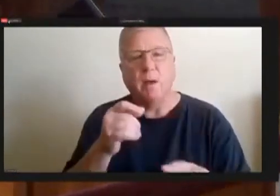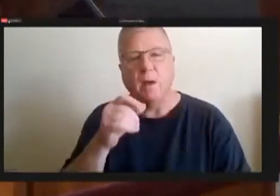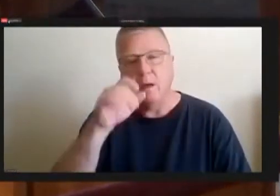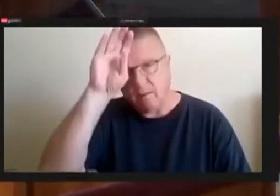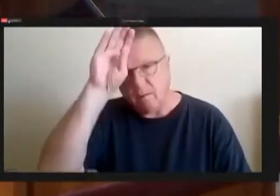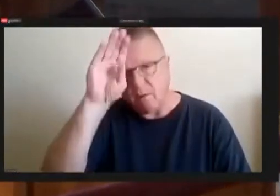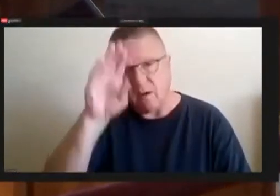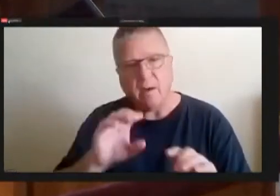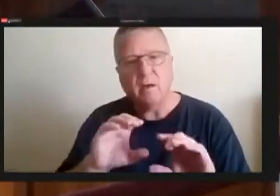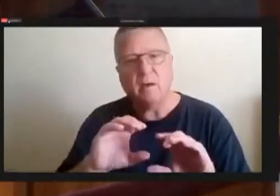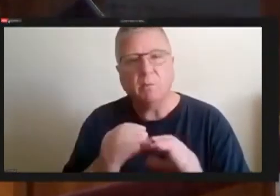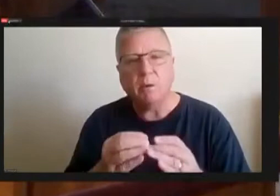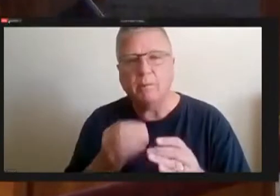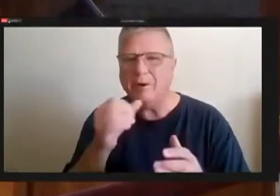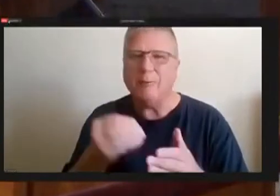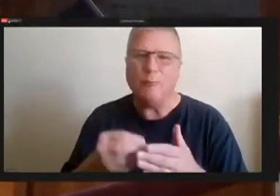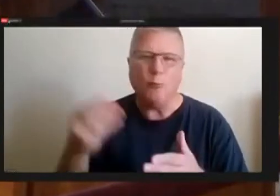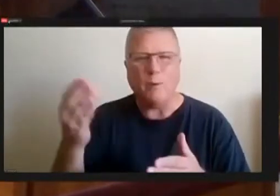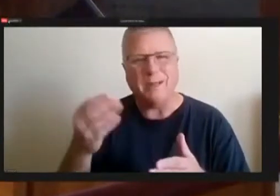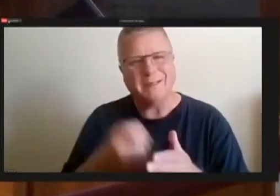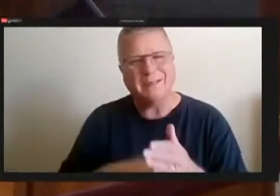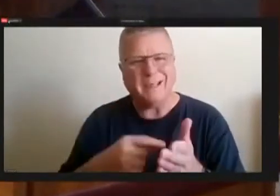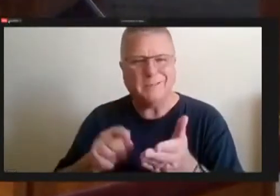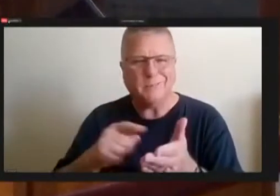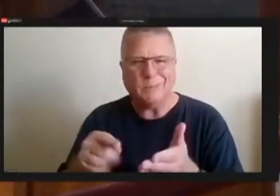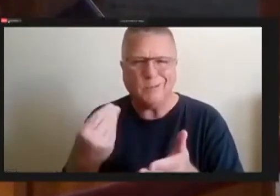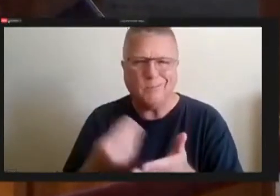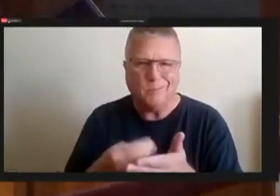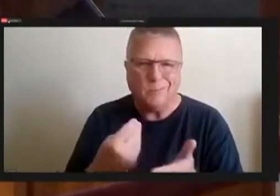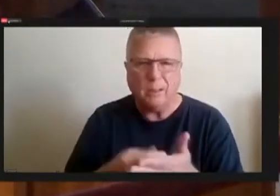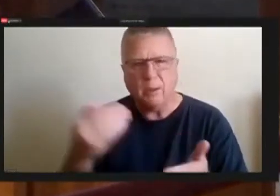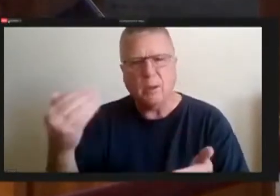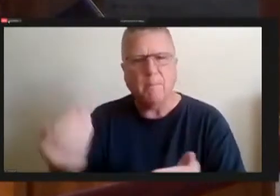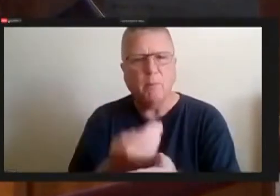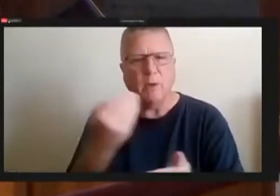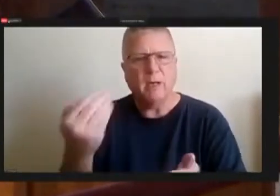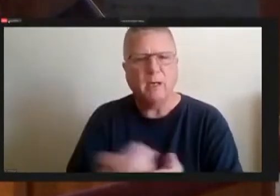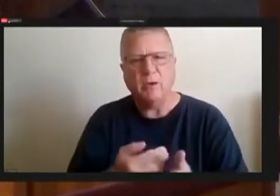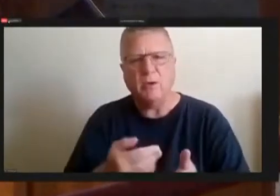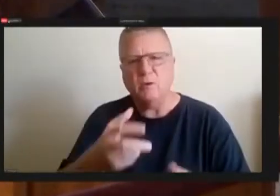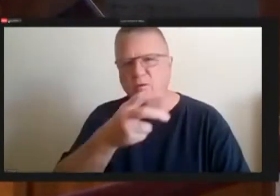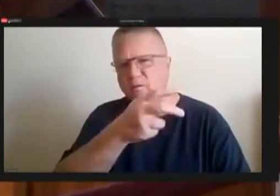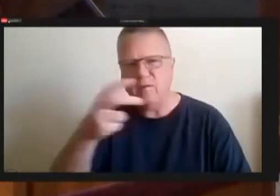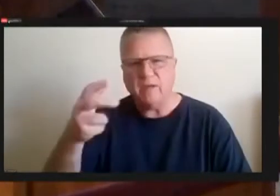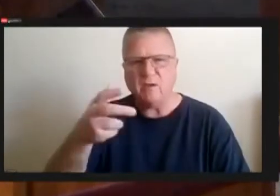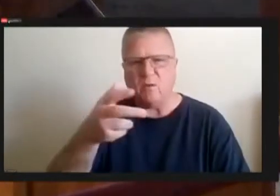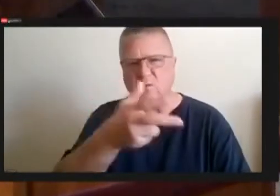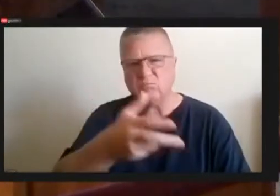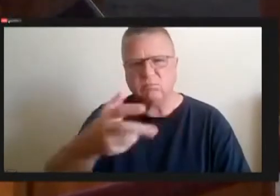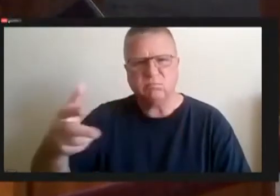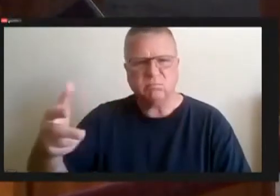taxpayer funds on brand new vehicles.